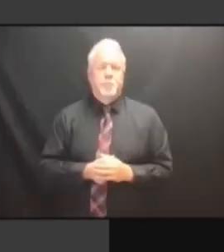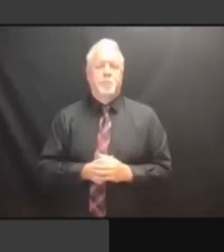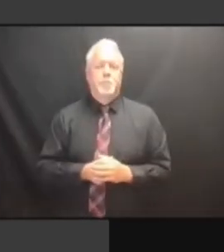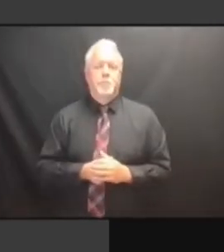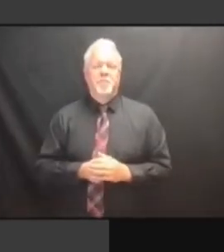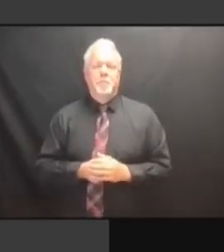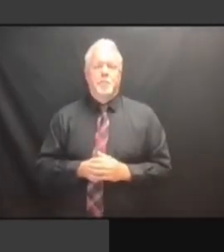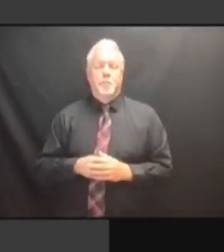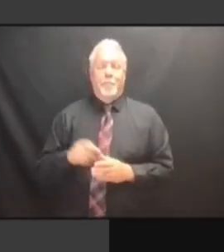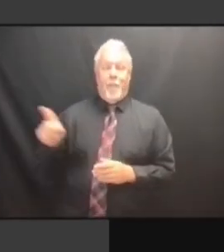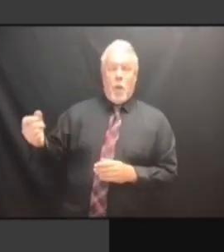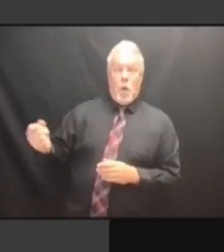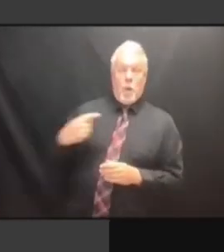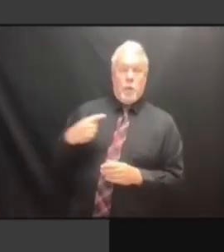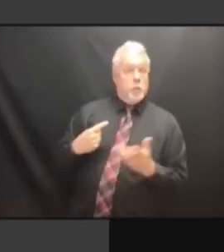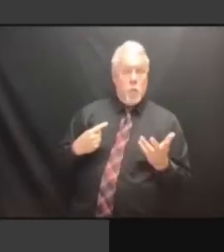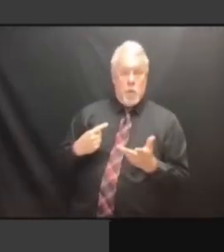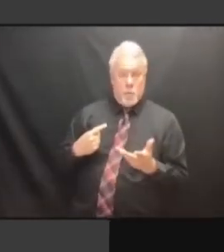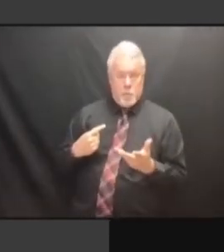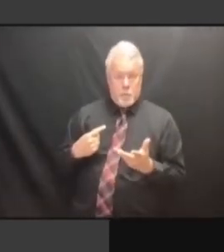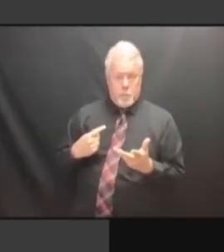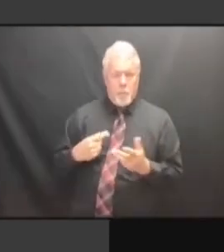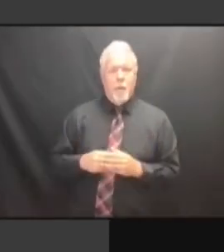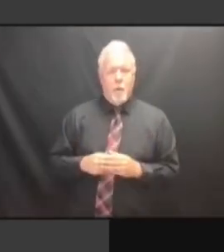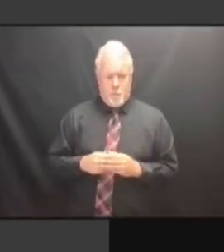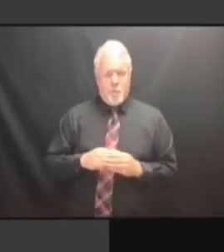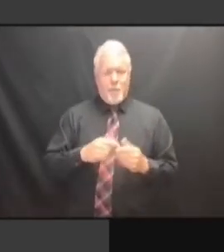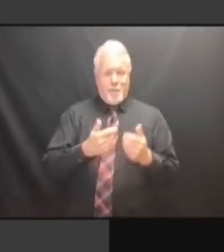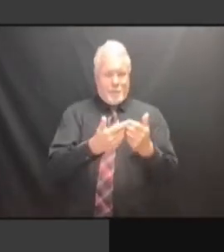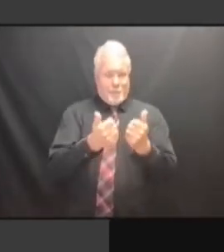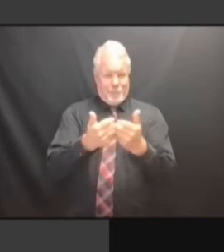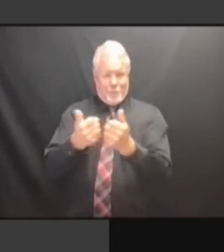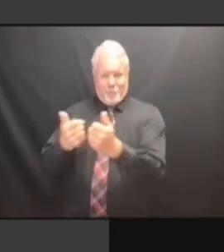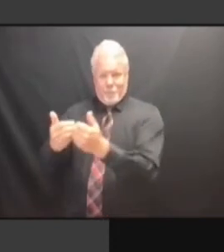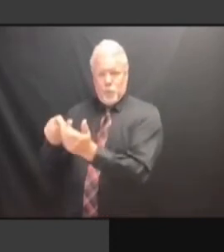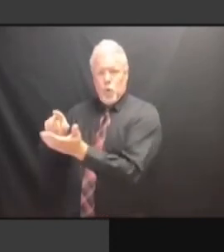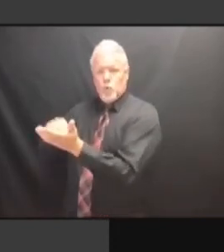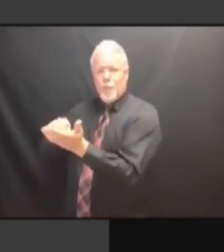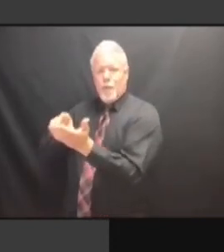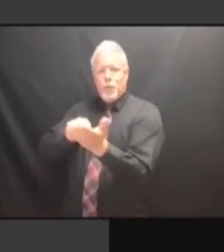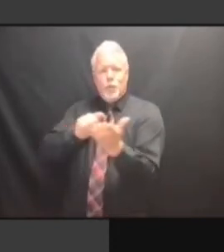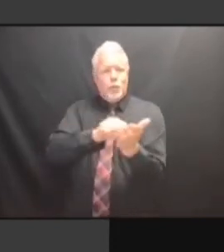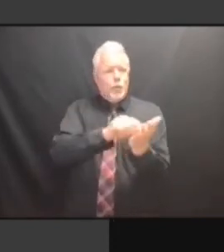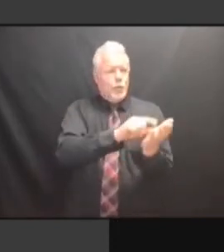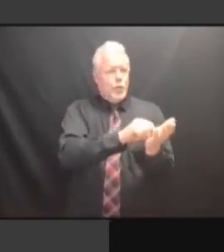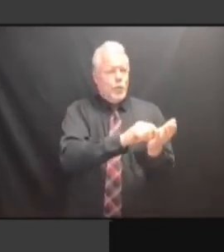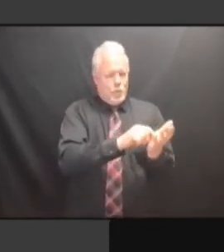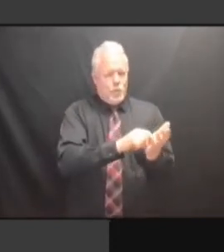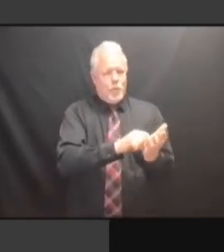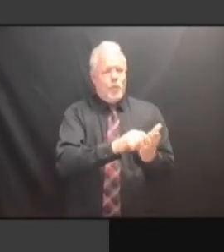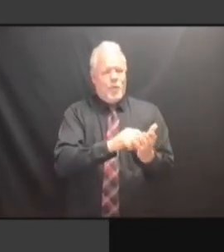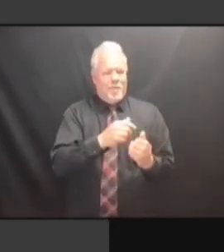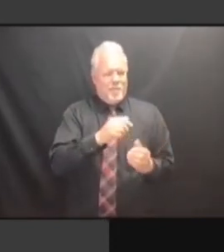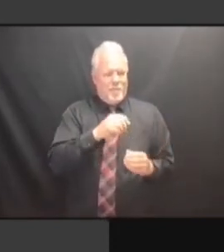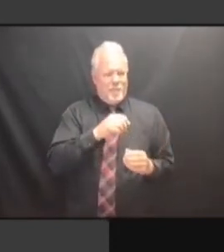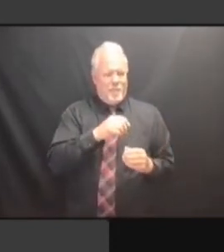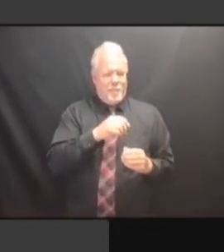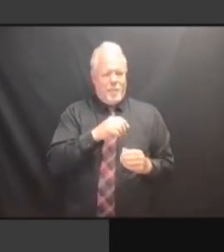INDIVIDUAL NEWSPAPERS INCLUDED LEGAL ADS INDIVIDUAL NEWSPAPERS INCLUDED LEGAL ADS IN INDIVIDUAL NEWSPAPERS INCLUDED LEGAL ADS IN THEIR INDIVIDUAL NEWSPAPERS INCLUDED LEGAL ADS IN THEIR ONLINE INDIVIDUAL NEWSPAPERS INCLUDED LEGAL ADS IN THEIR ONLINE MUFKZ LEGAL ADS IN THEIR ONLINE MUFKZ LEGAL ADS IN THEIR ONLINE MUFKZ MOS LEGAL ADS IN THEIR ONLINE MUFKZ PUBLICATION. PUBLICATION. MOST PUBLICATION. MOST OF PUBLICATION. MOST OF THEM PUBLICATION. MOST OF THEM DO, PUBLICATION. MOST OF THEM DO, IF PUBLICATION. MOST OF THEM DO, IF THEY